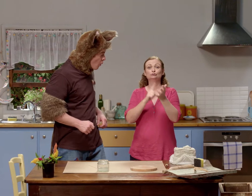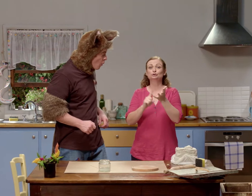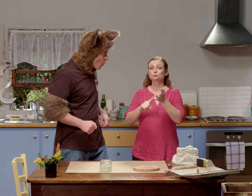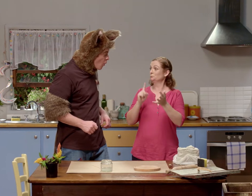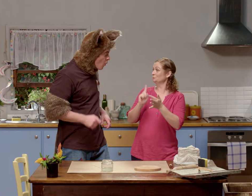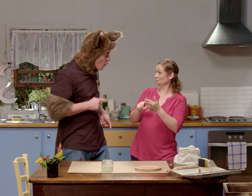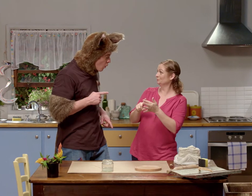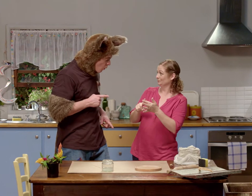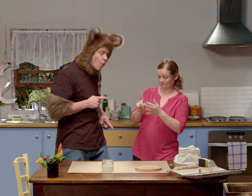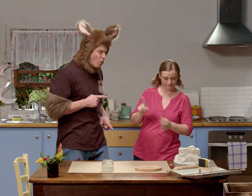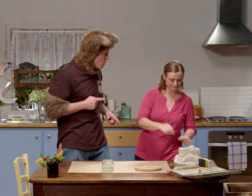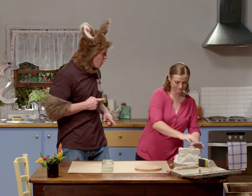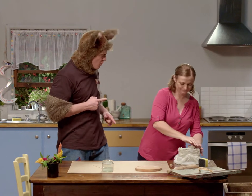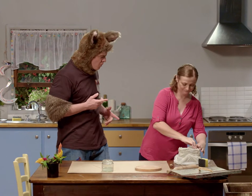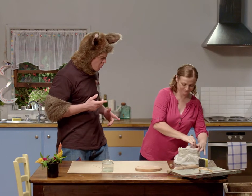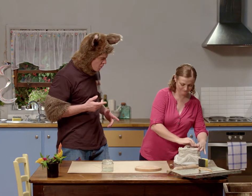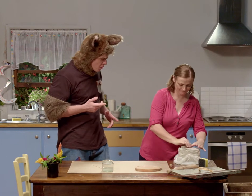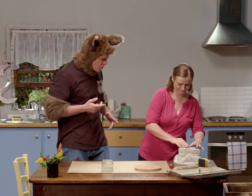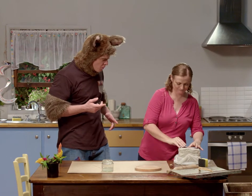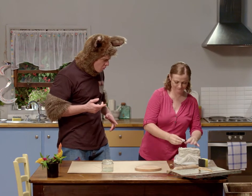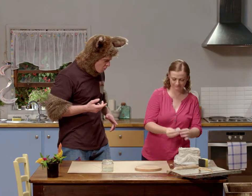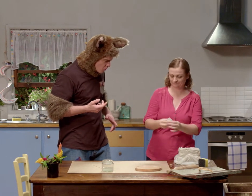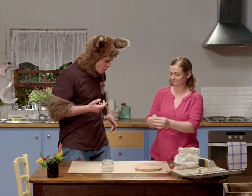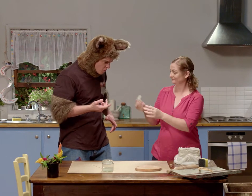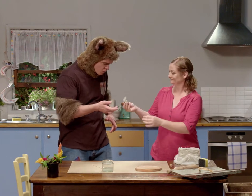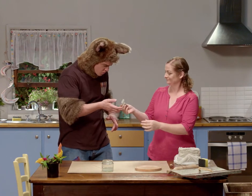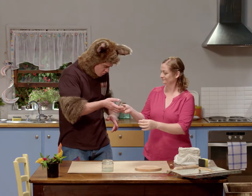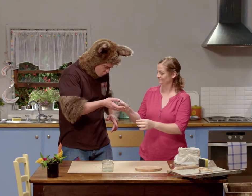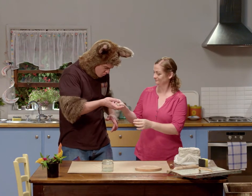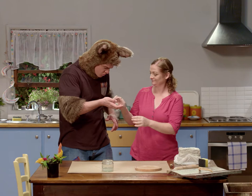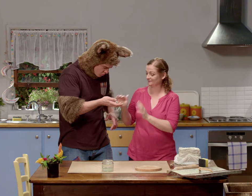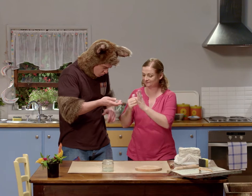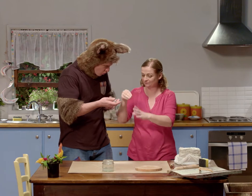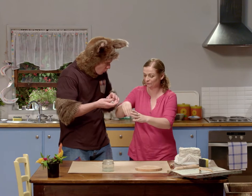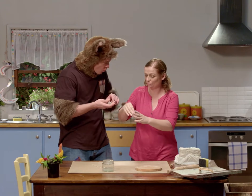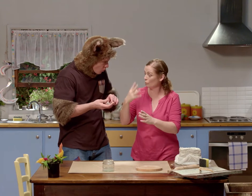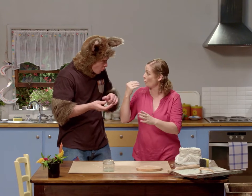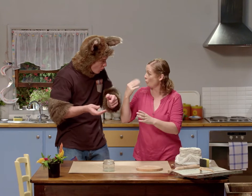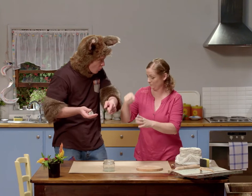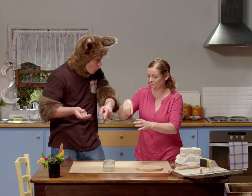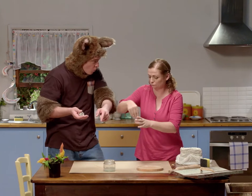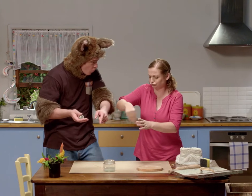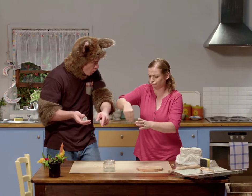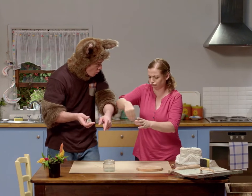Now first, we need to make some glue. Huh? Can you please put that into the water?